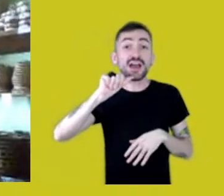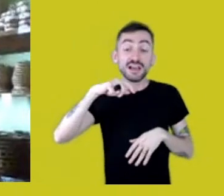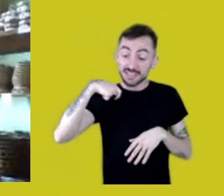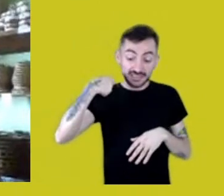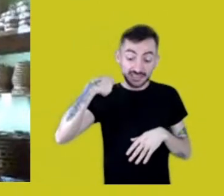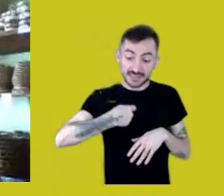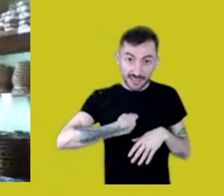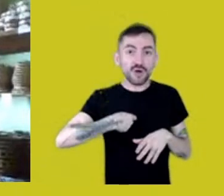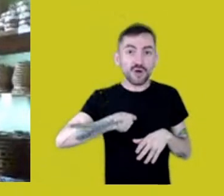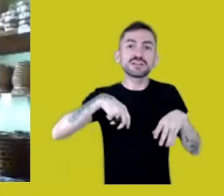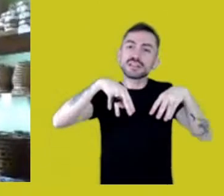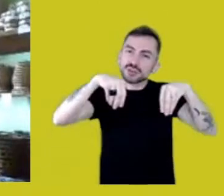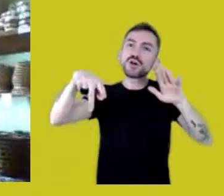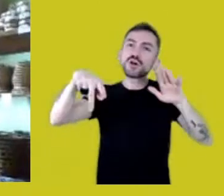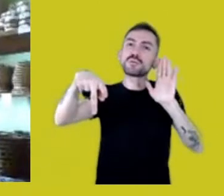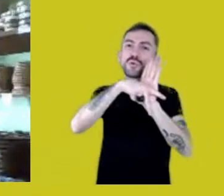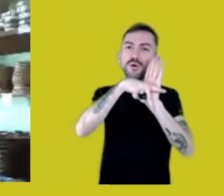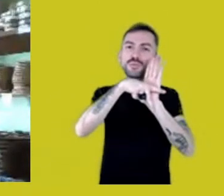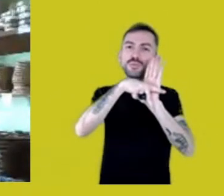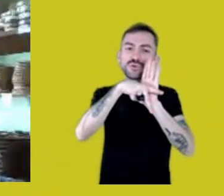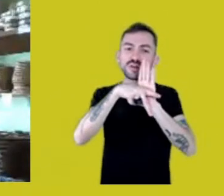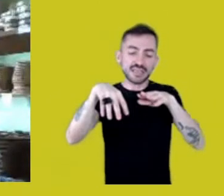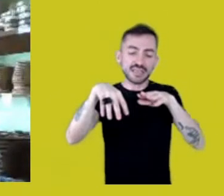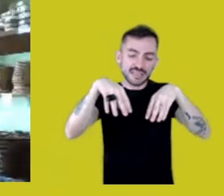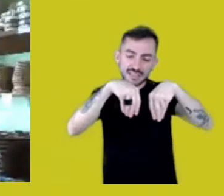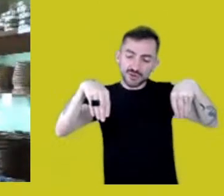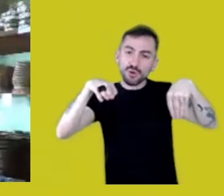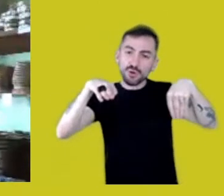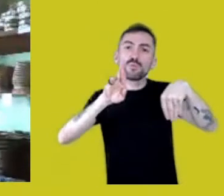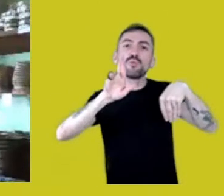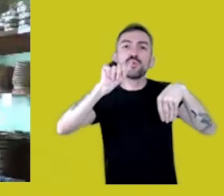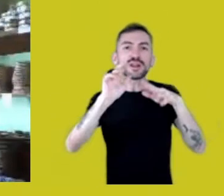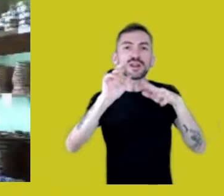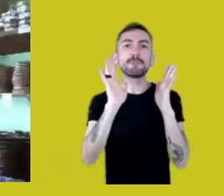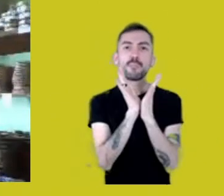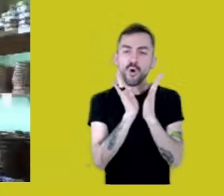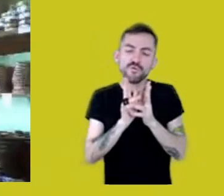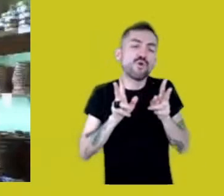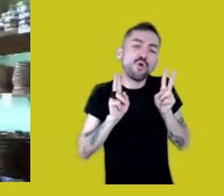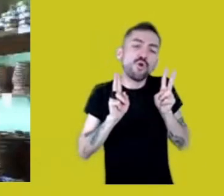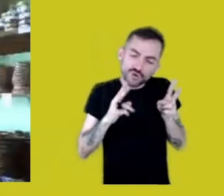I am saying that the Mura still exist and resist,